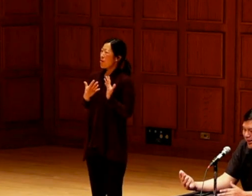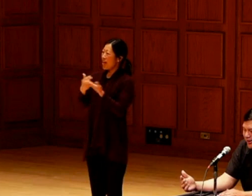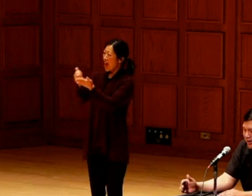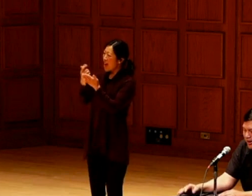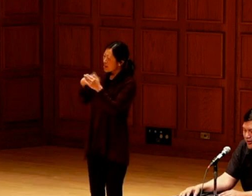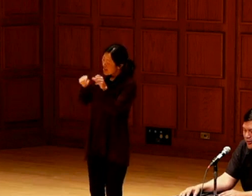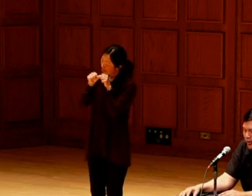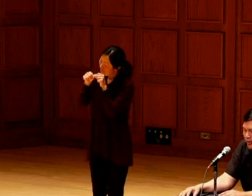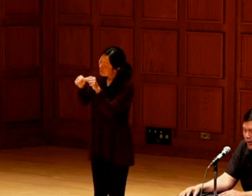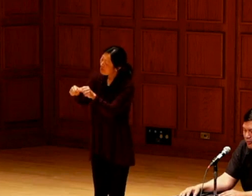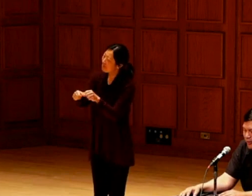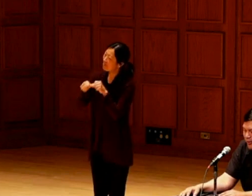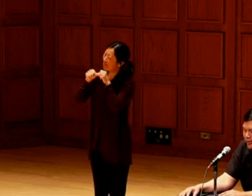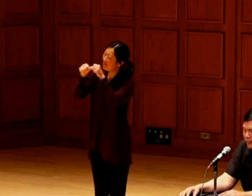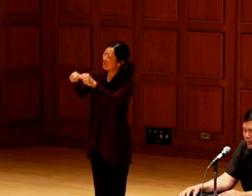I want to do the stuff that you are doing.